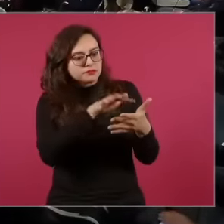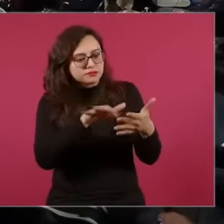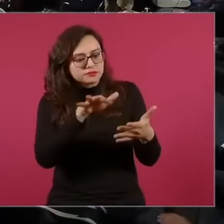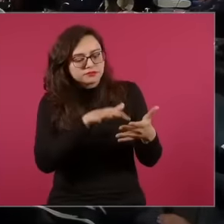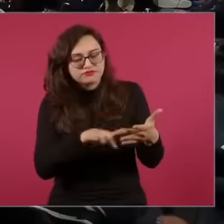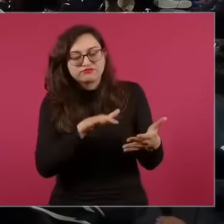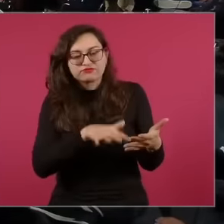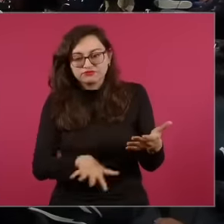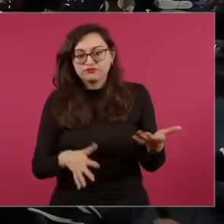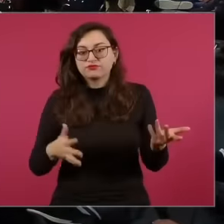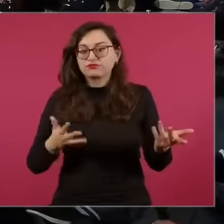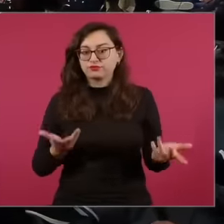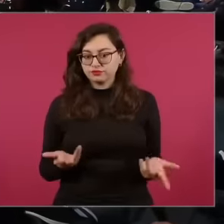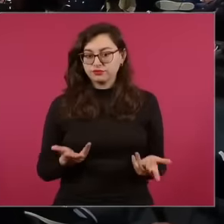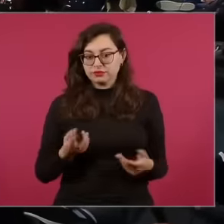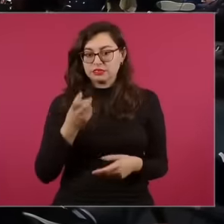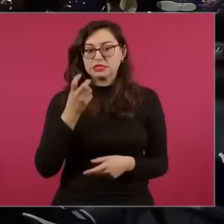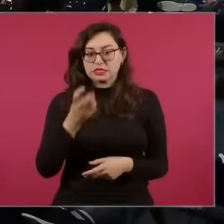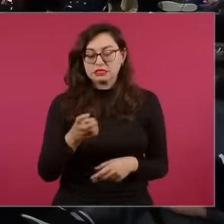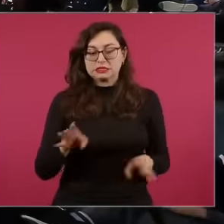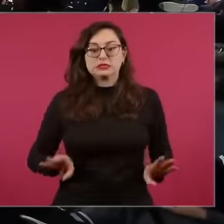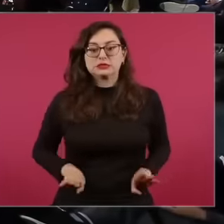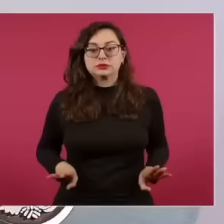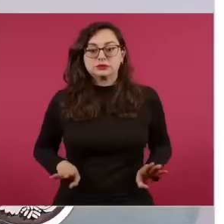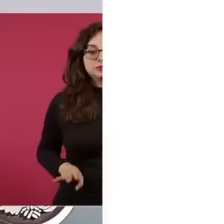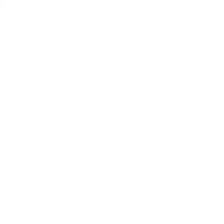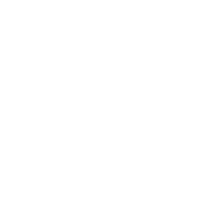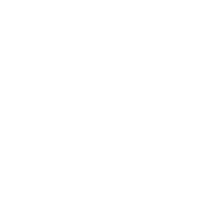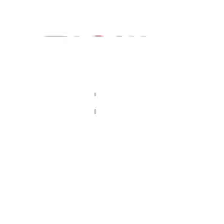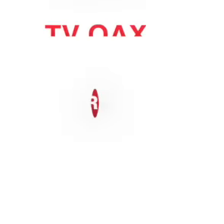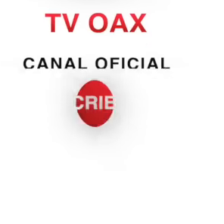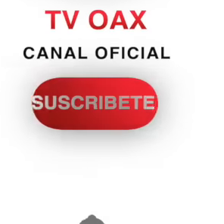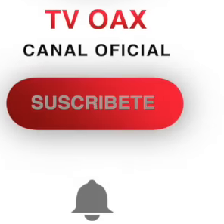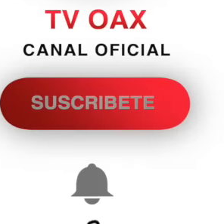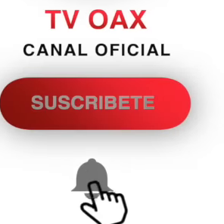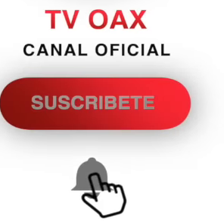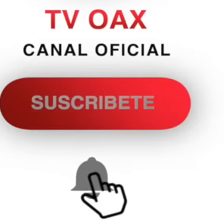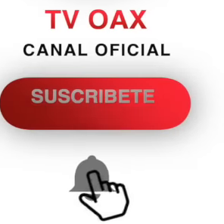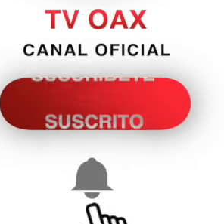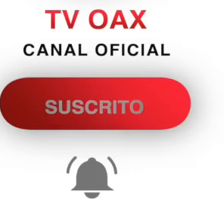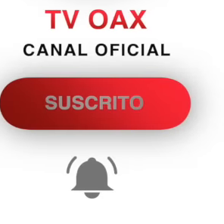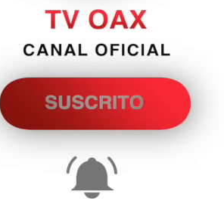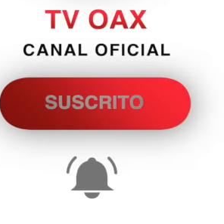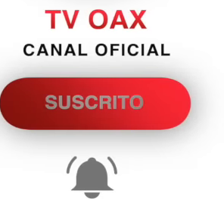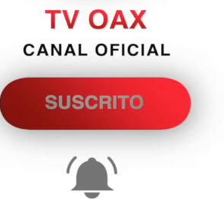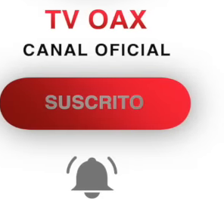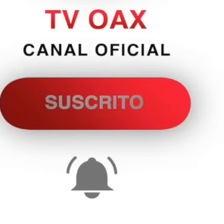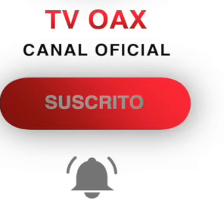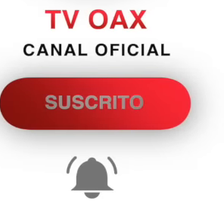, so that's what this exchange meeting is about: having the freedom to express ourselves